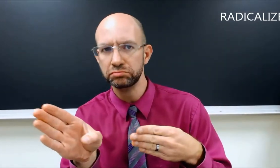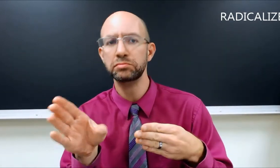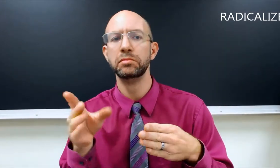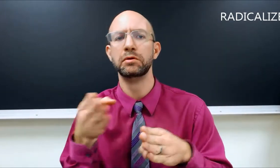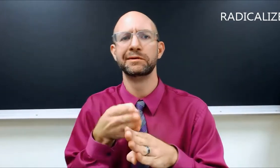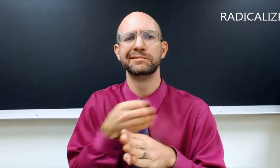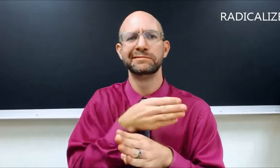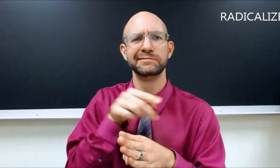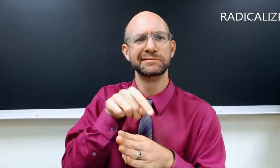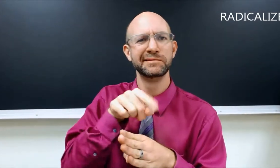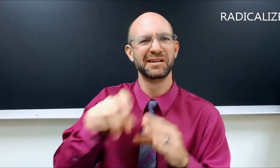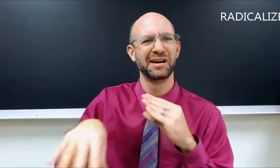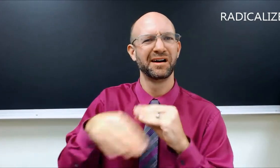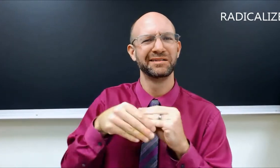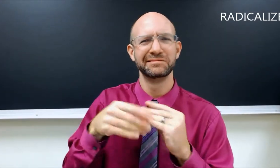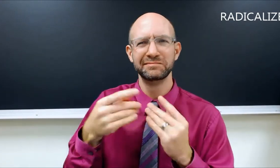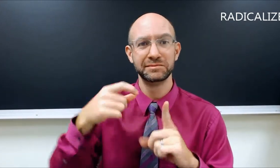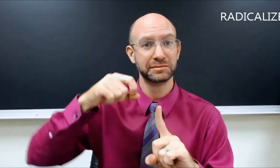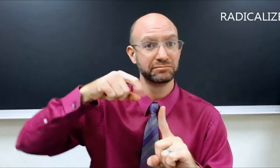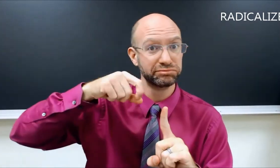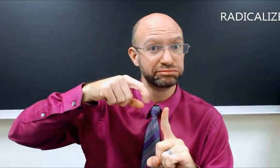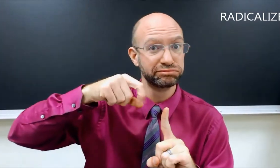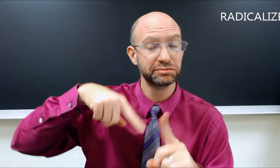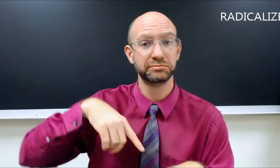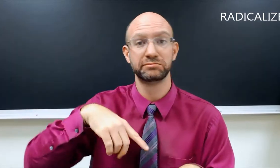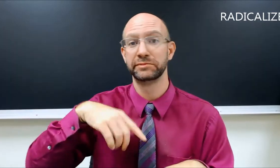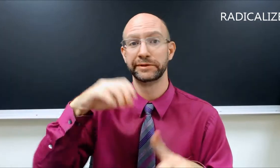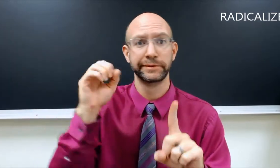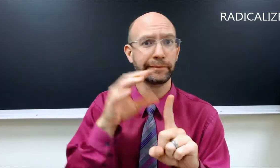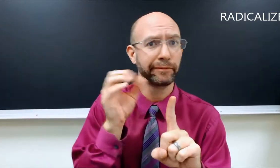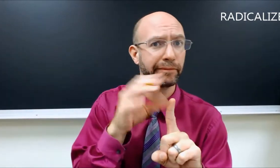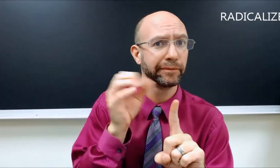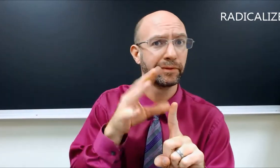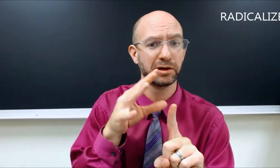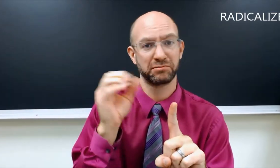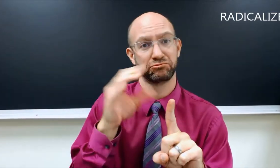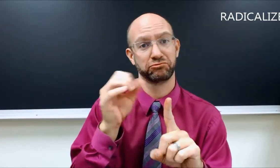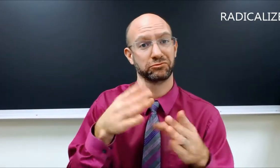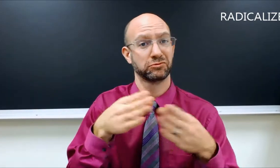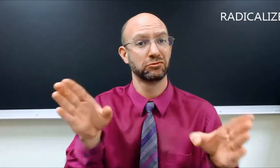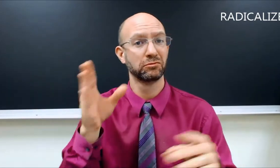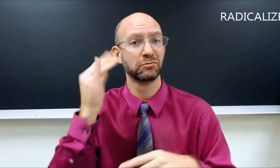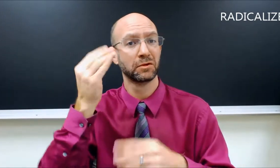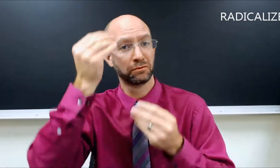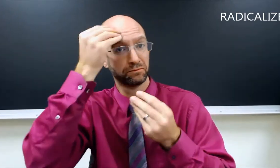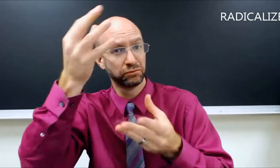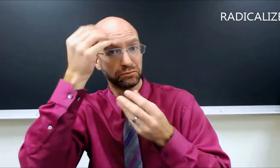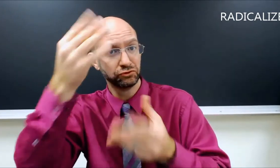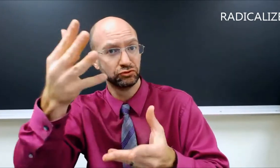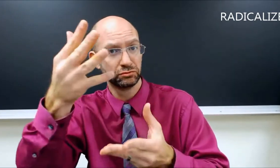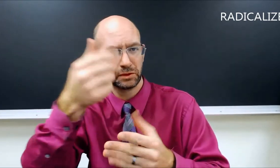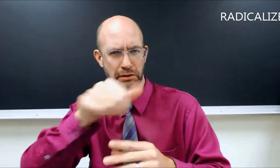We would need to add something before that such as stimulated or triggered, or information being exposed or thrown at the person. The sign for EXPOSE would be general because of the information, any information